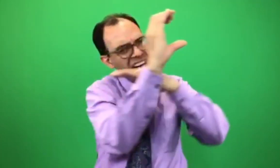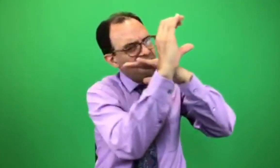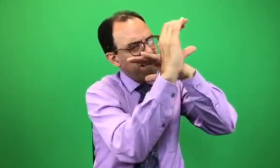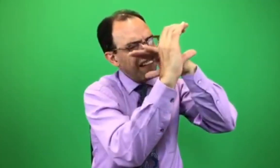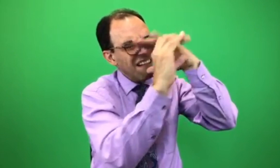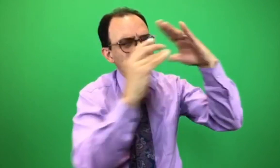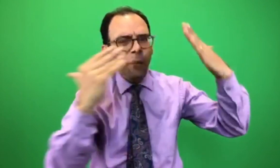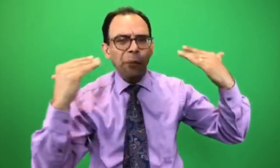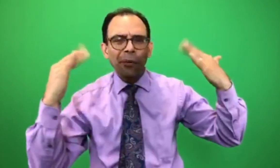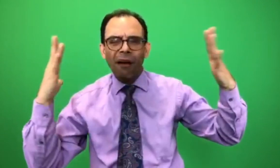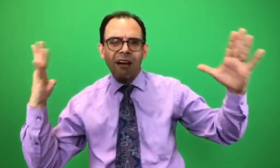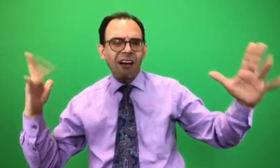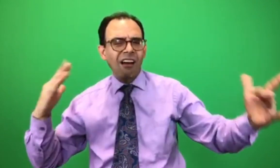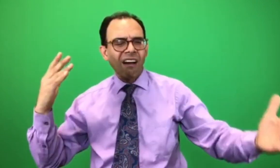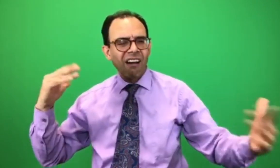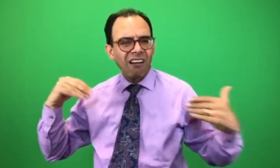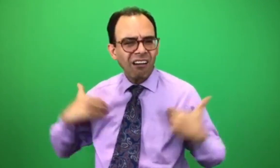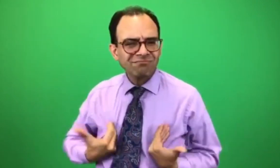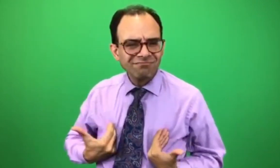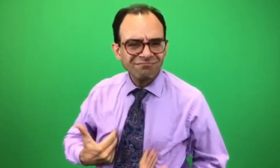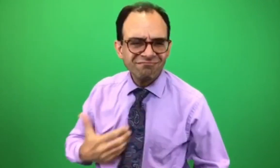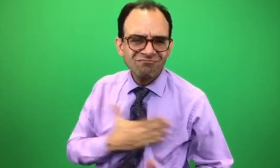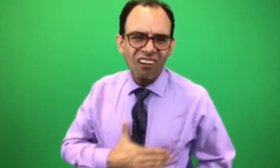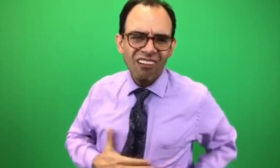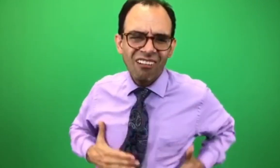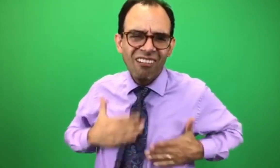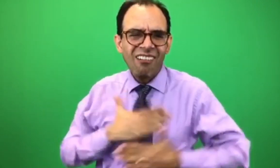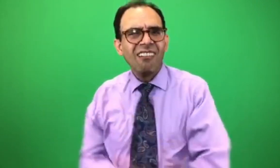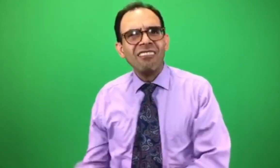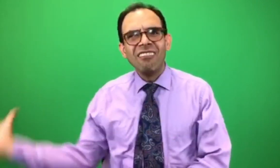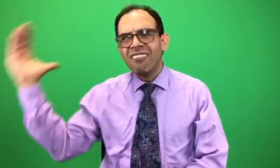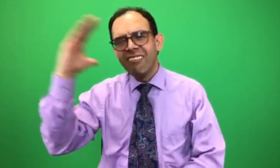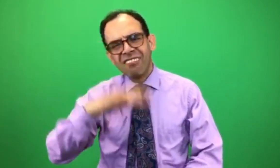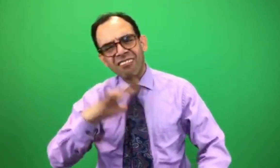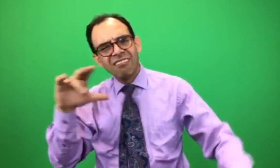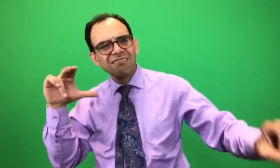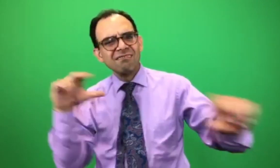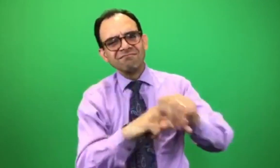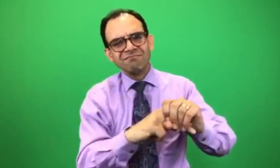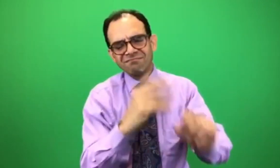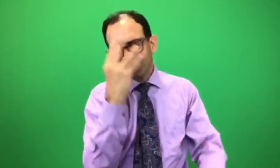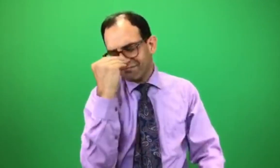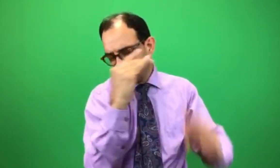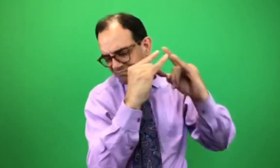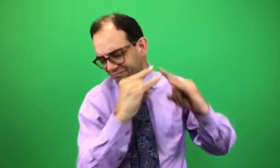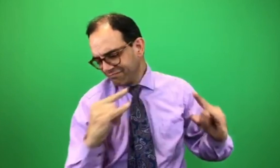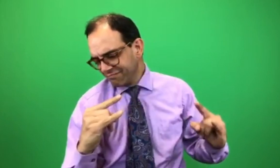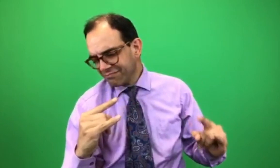it is time for them to get good night when the sun goes down.